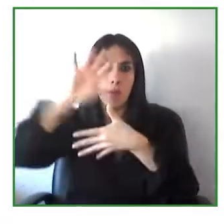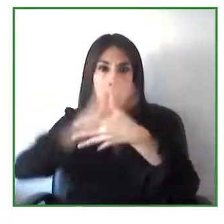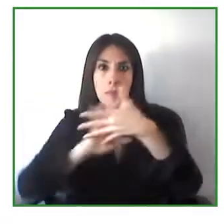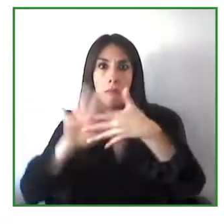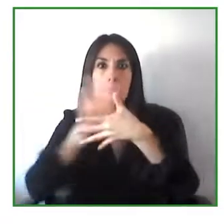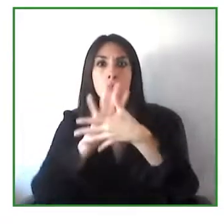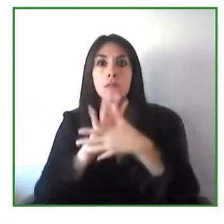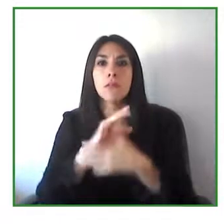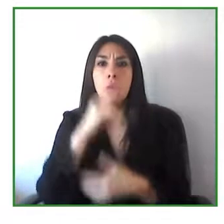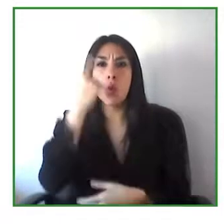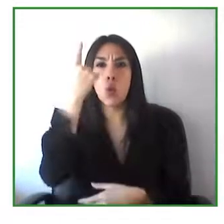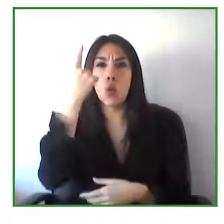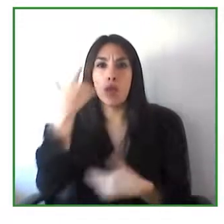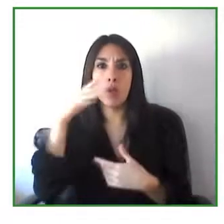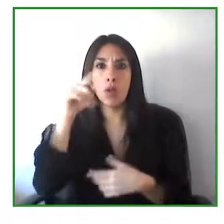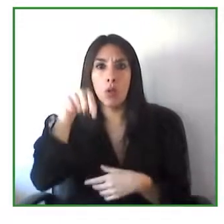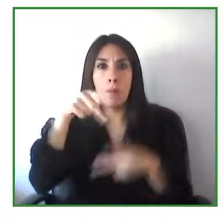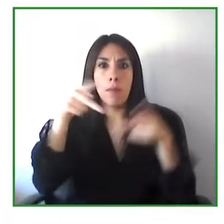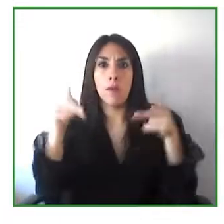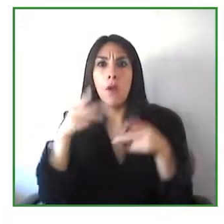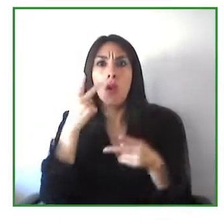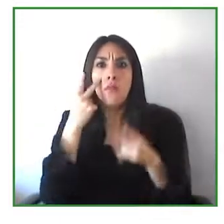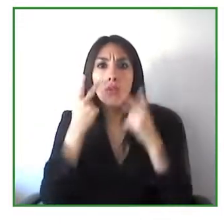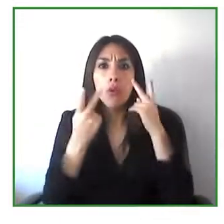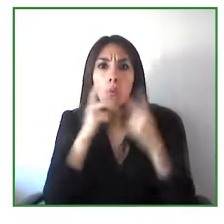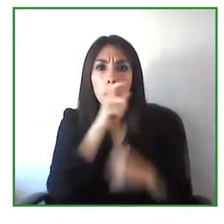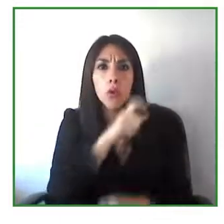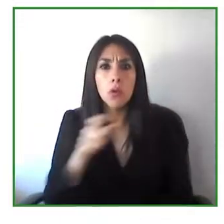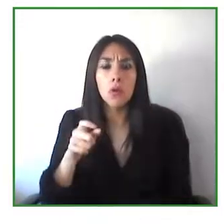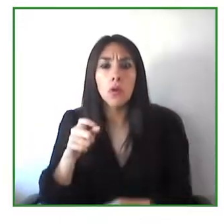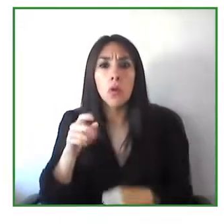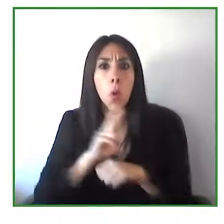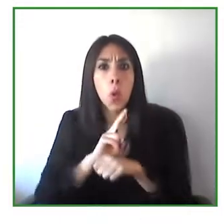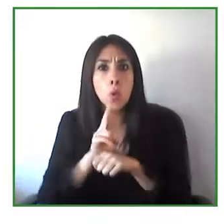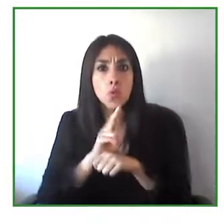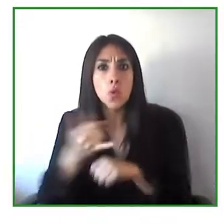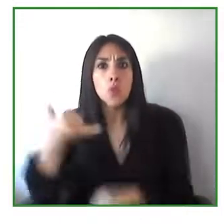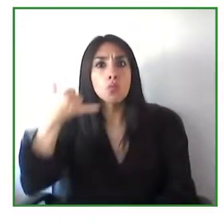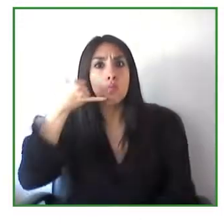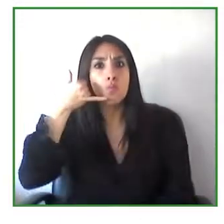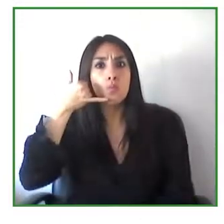So, that means that for many persons with disabilities